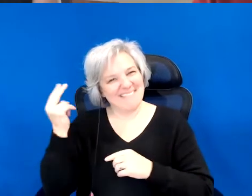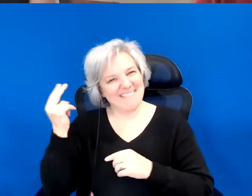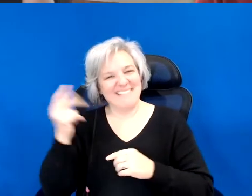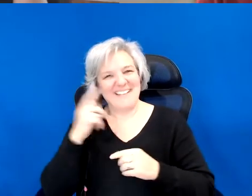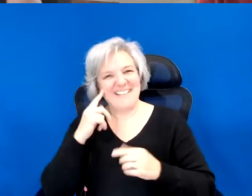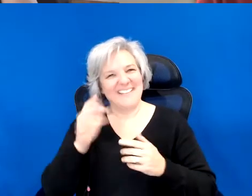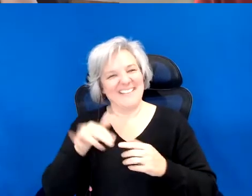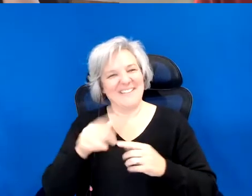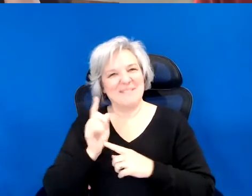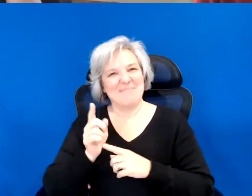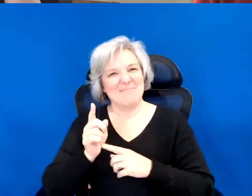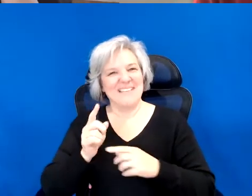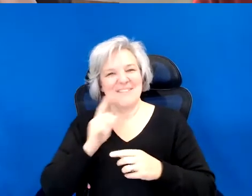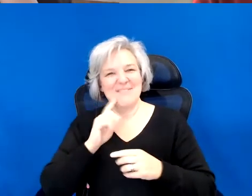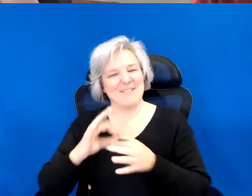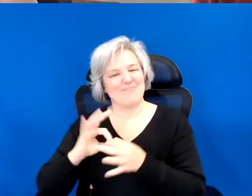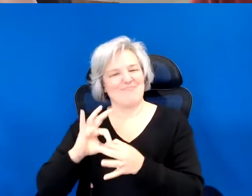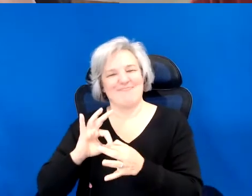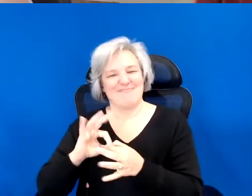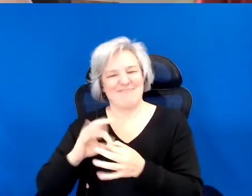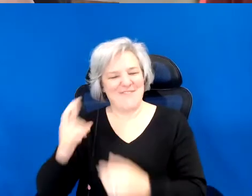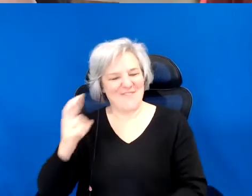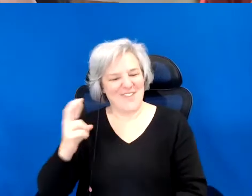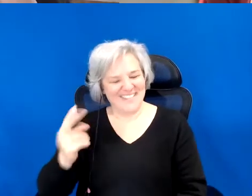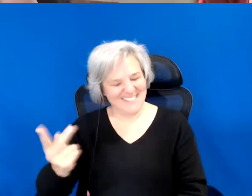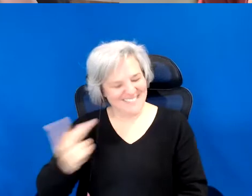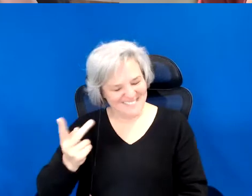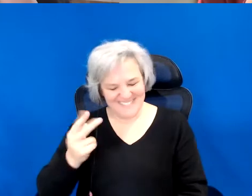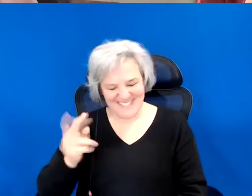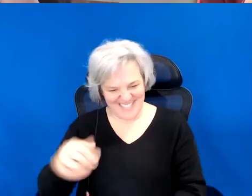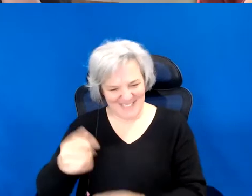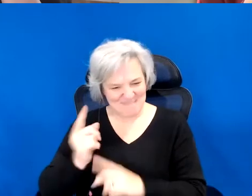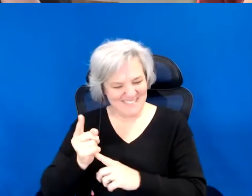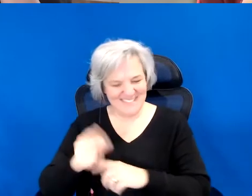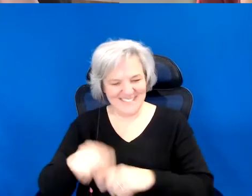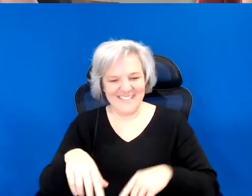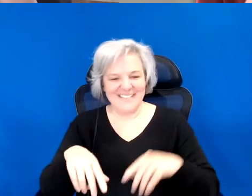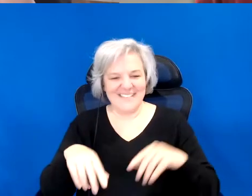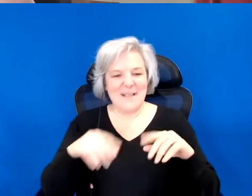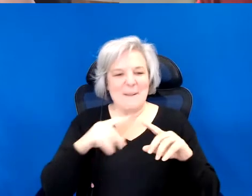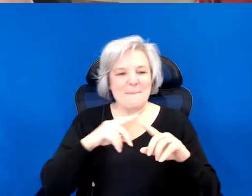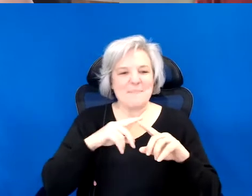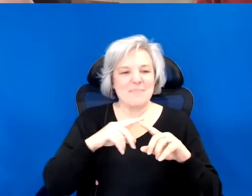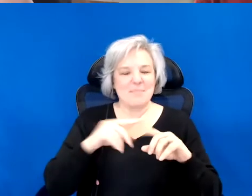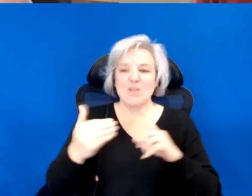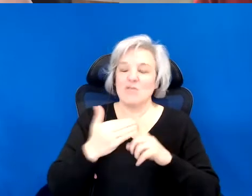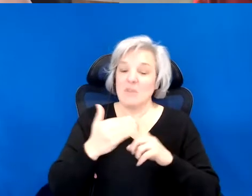that really sealed our friendship. The moment of you reminding me that I don't